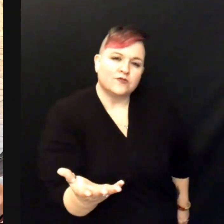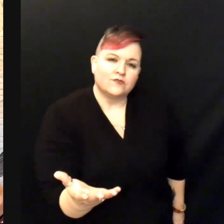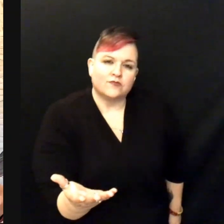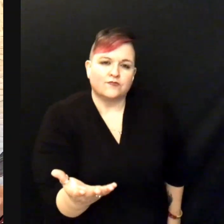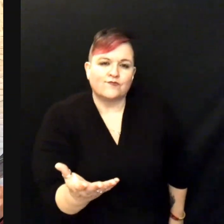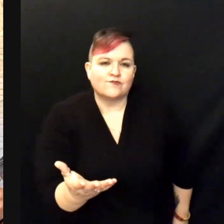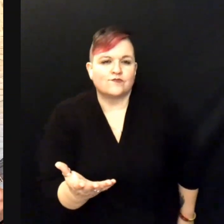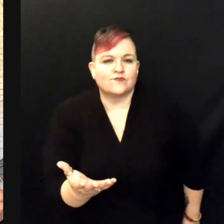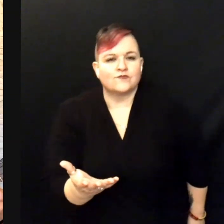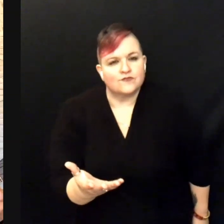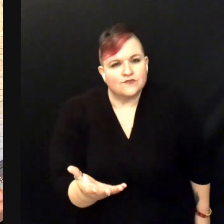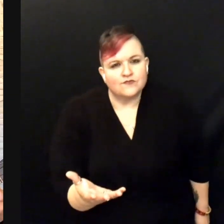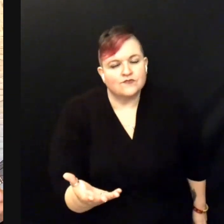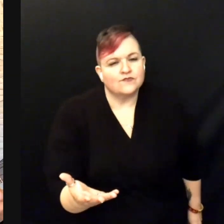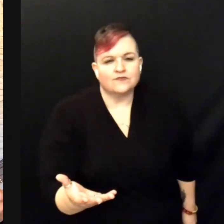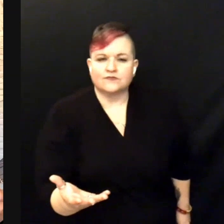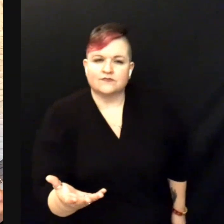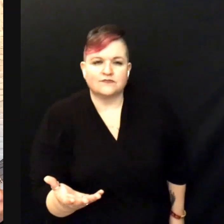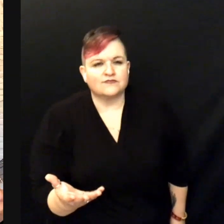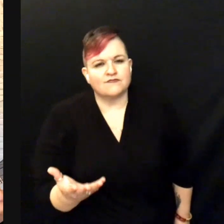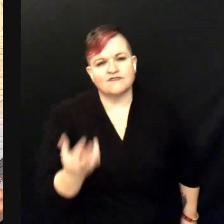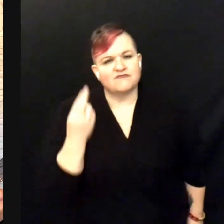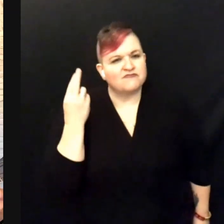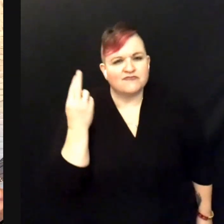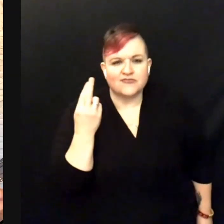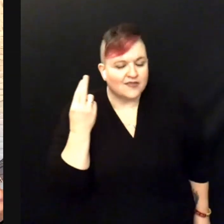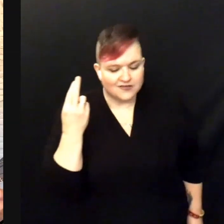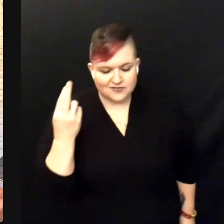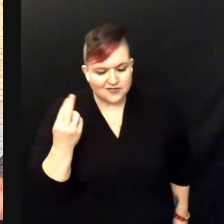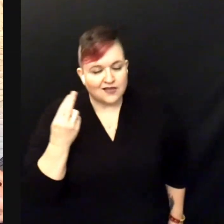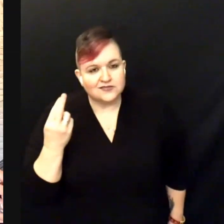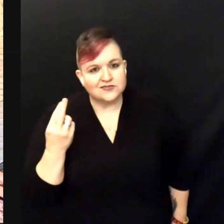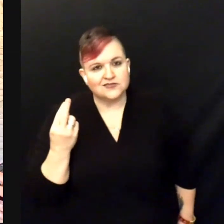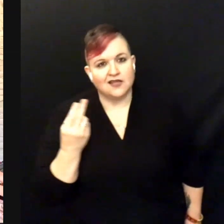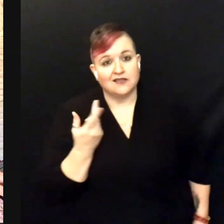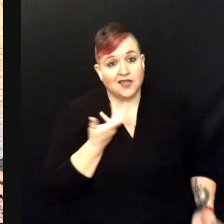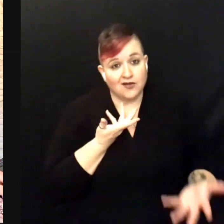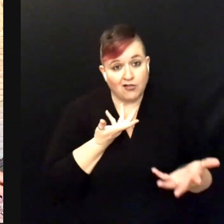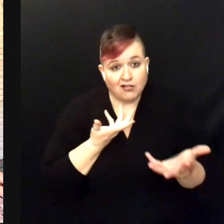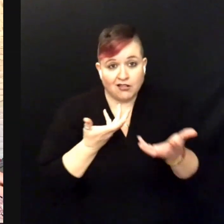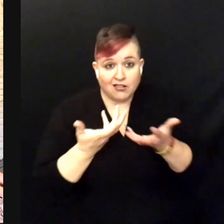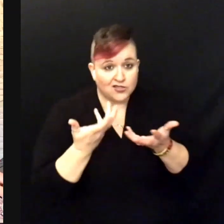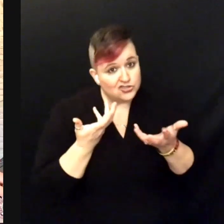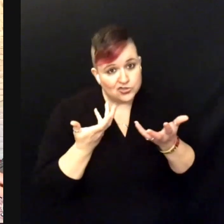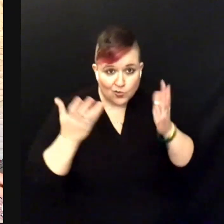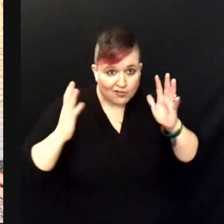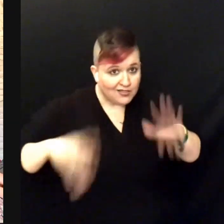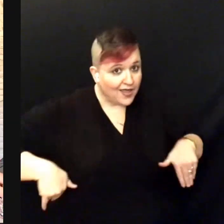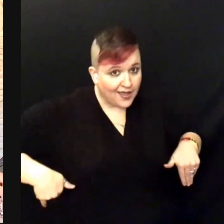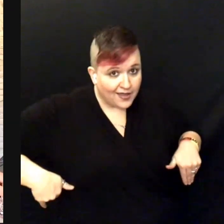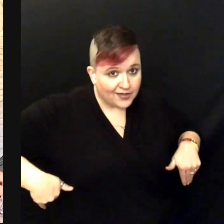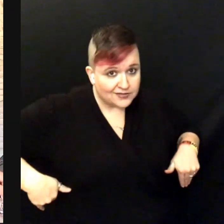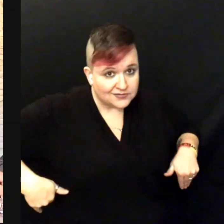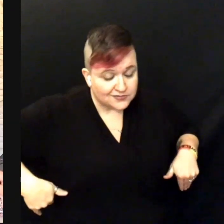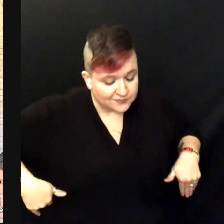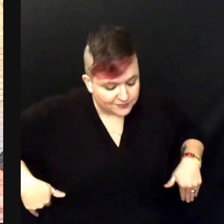And it's just, it's just too little, too late